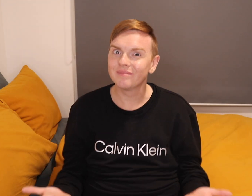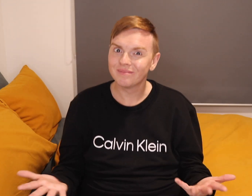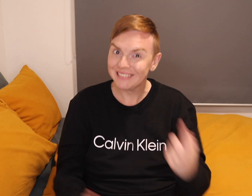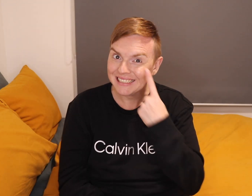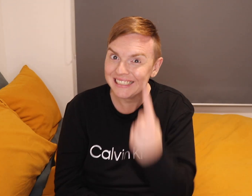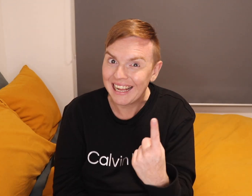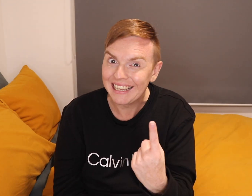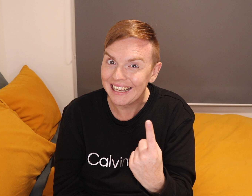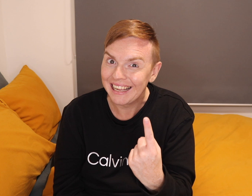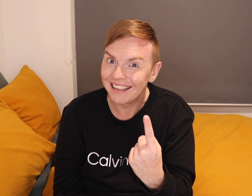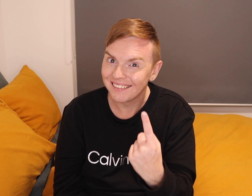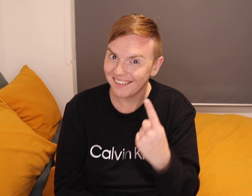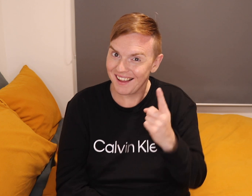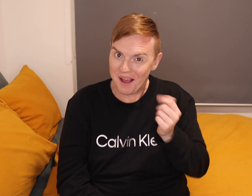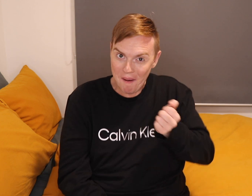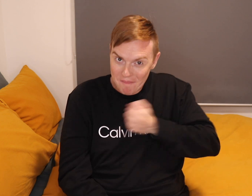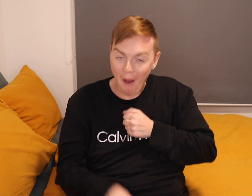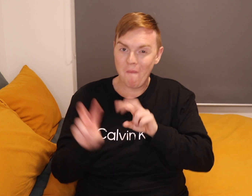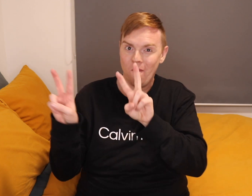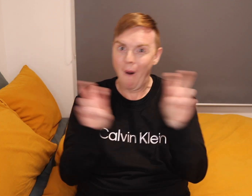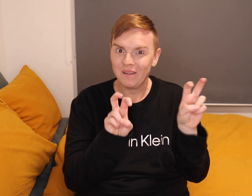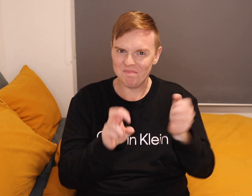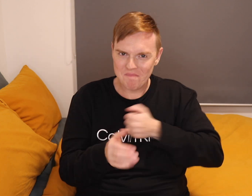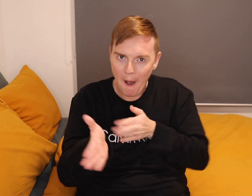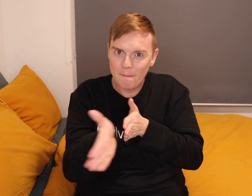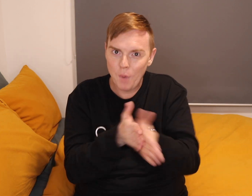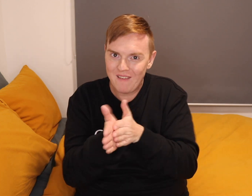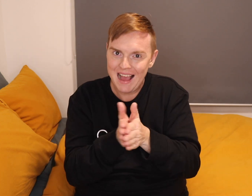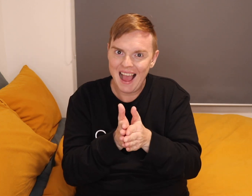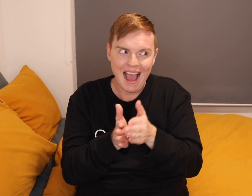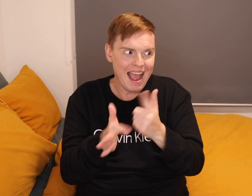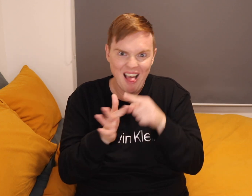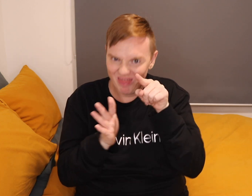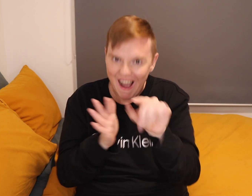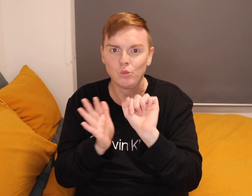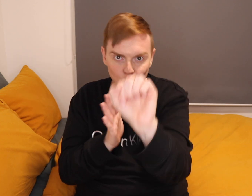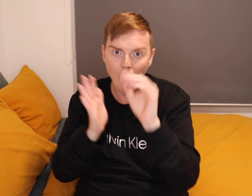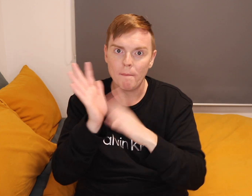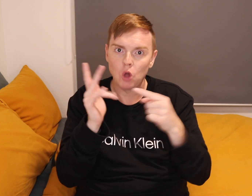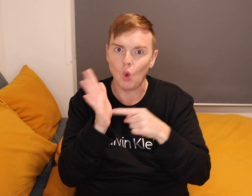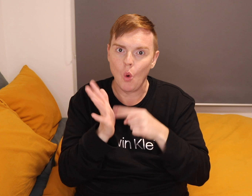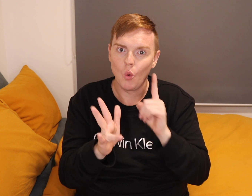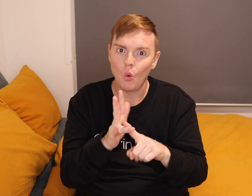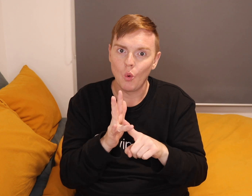Did you see that? My quote. My motivation. Your motto.